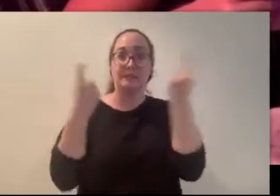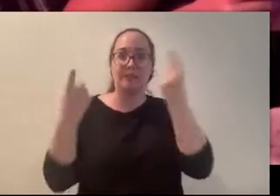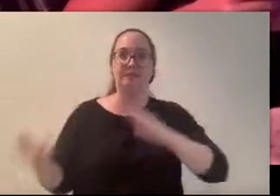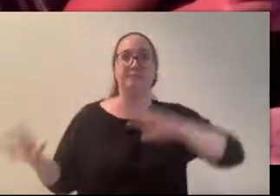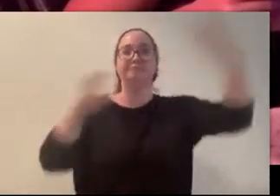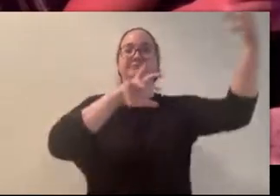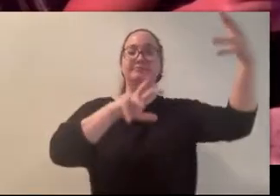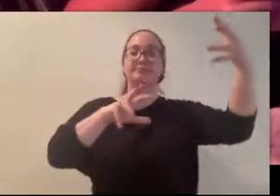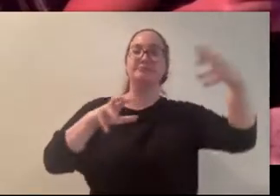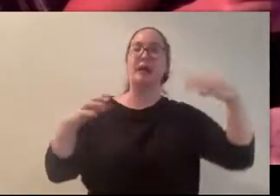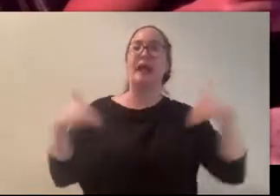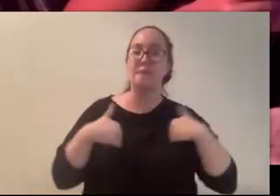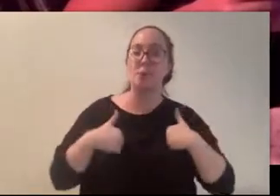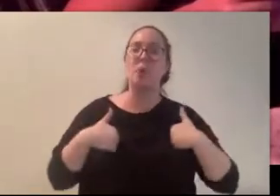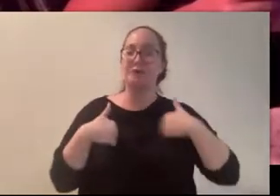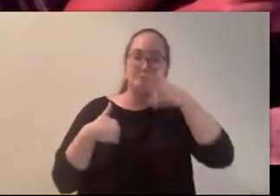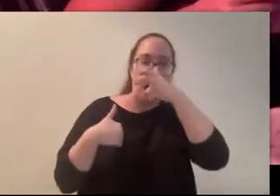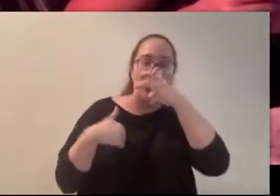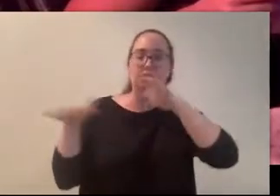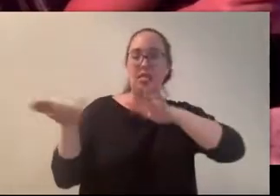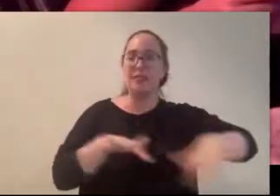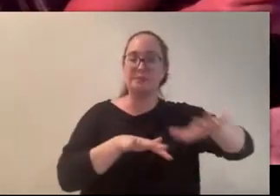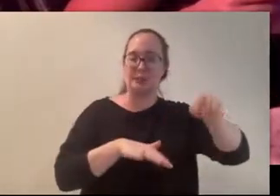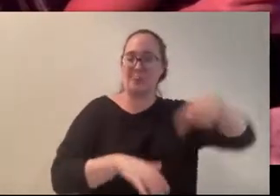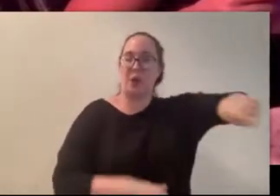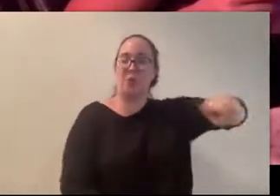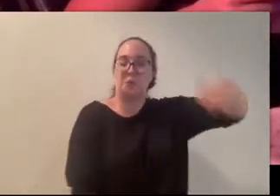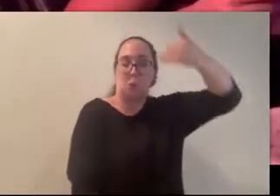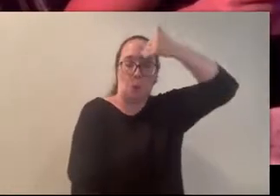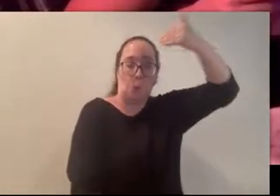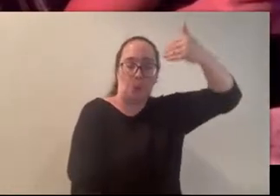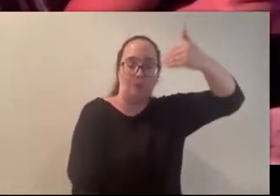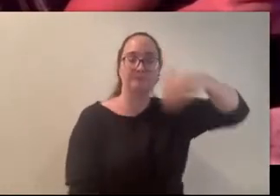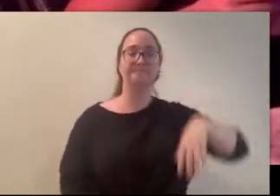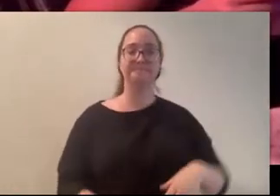this for the end. Keep going! Keep going. (Carly) There were no distant